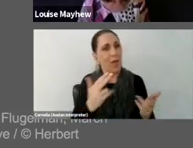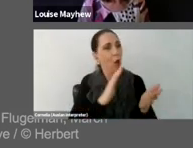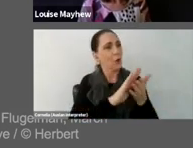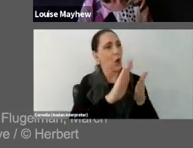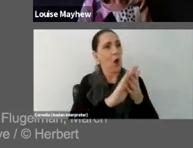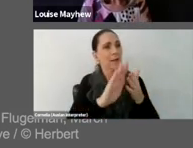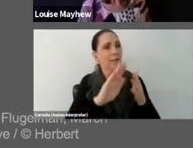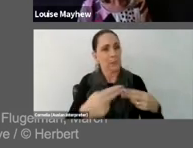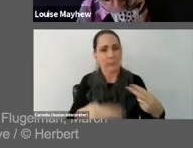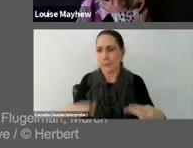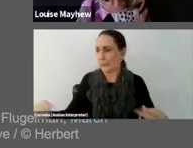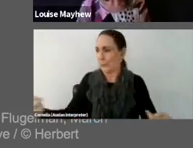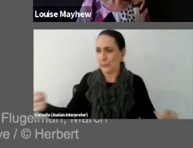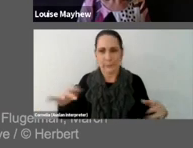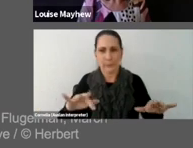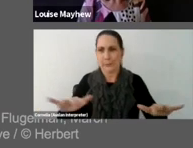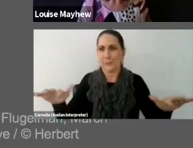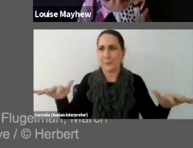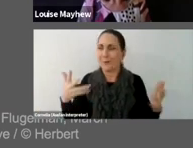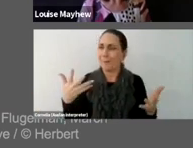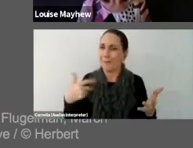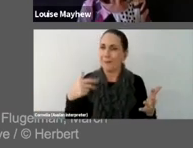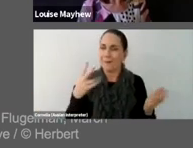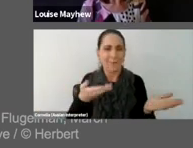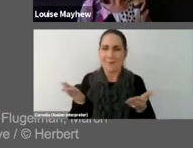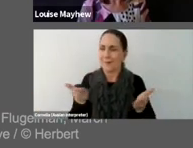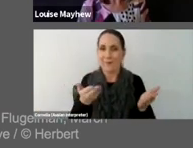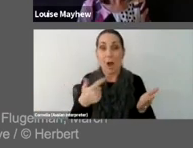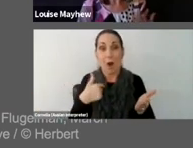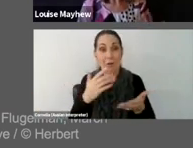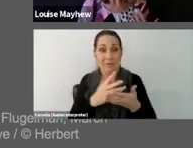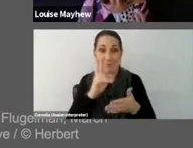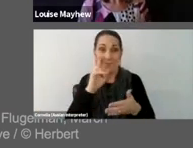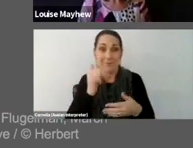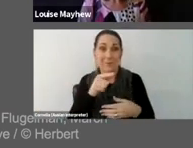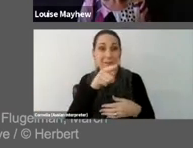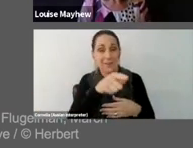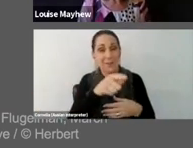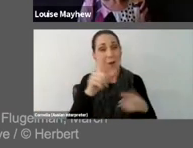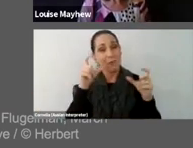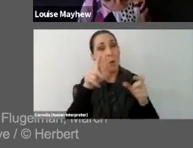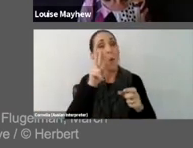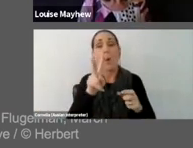I love the disjuncture in this Photograph, this is a very normal office